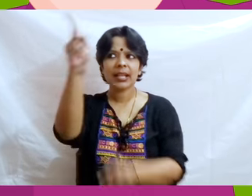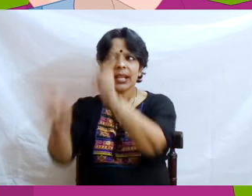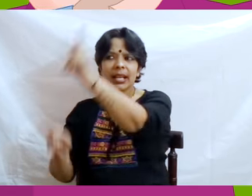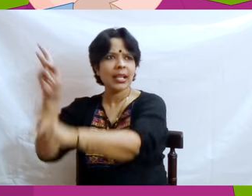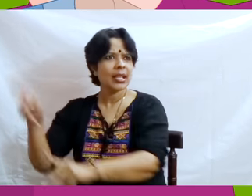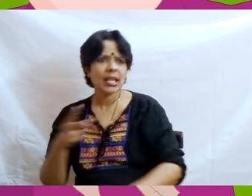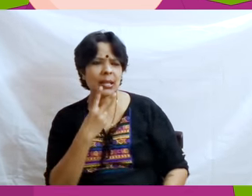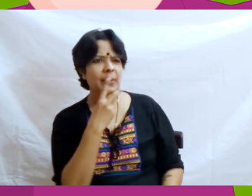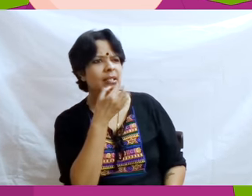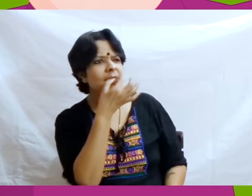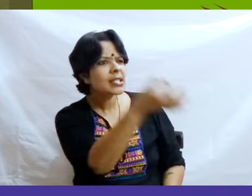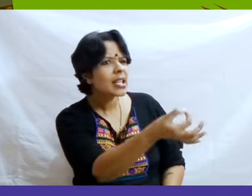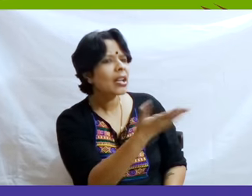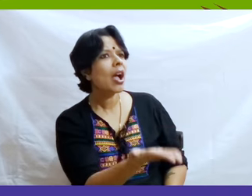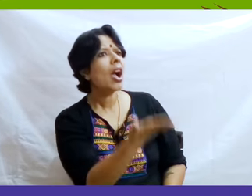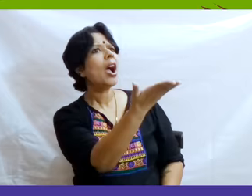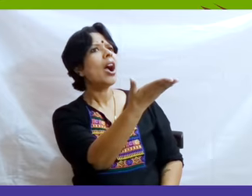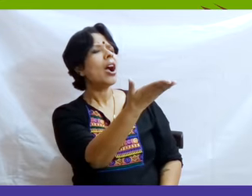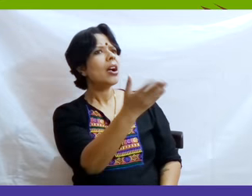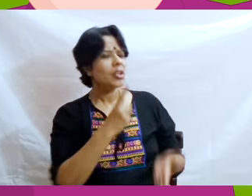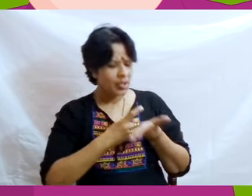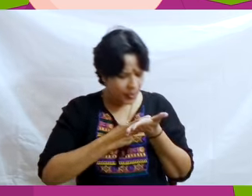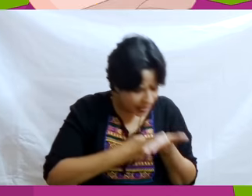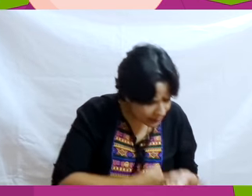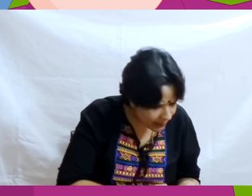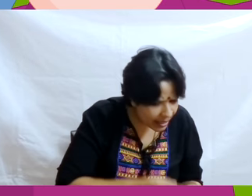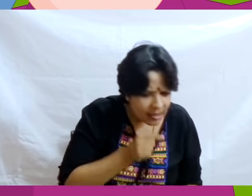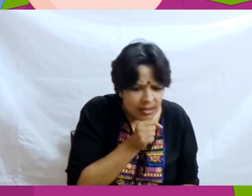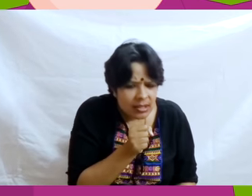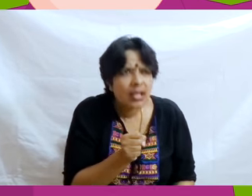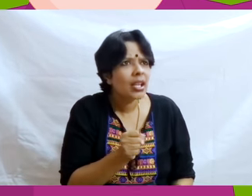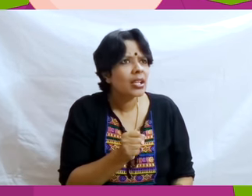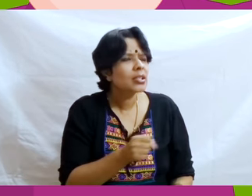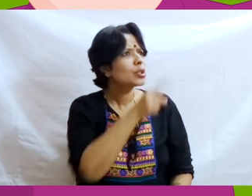"Oho what have we here?" they said to the boy. "Respect old age young man!